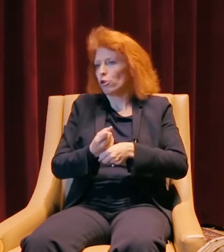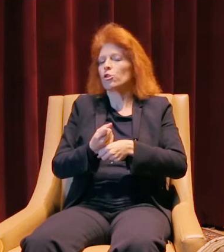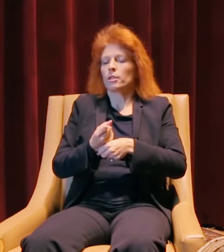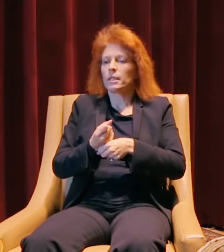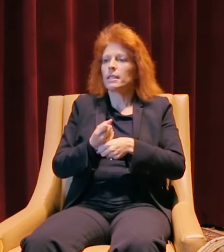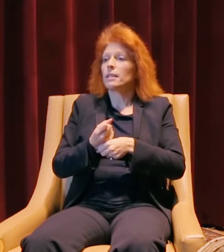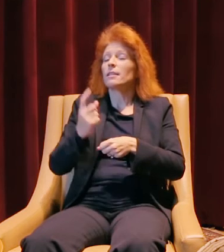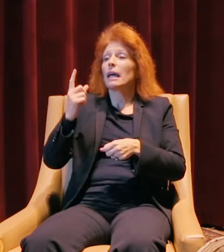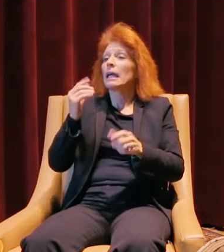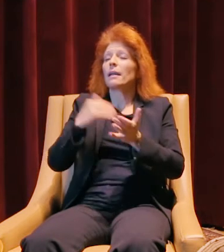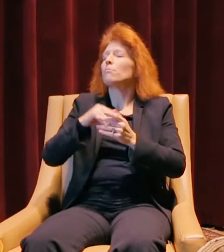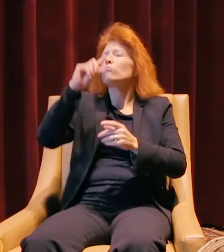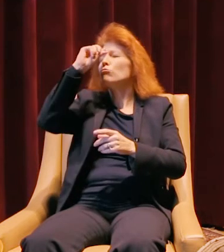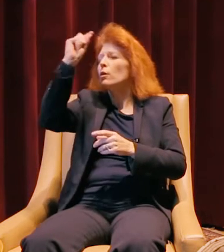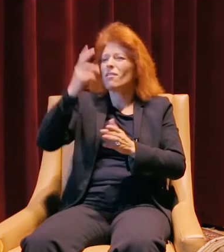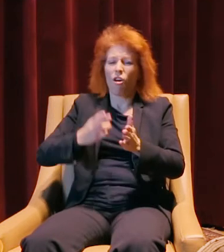Brilliant, honest, hard-working,